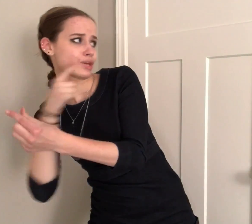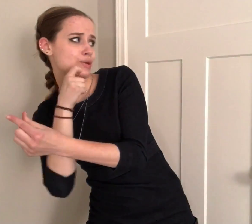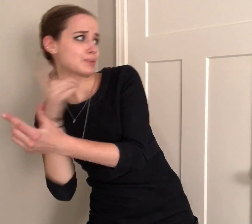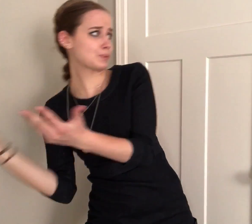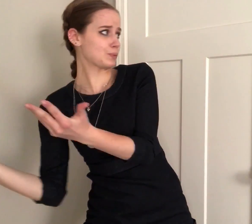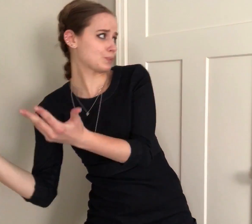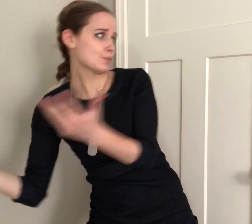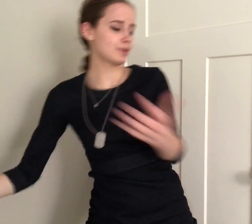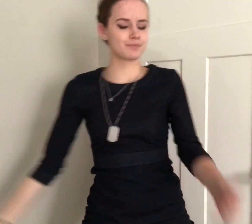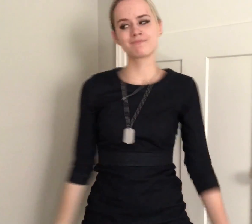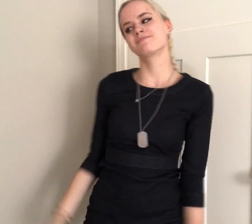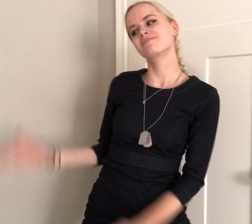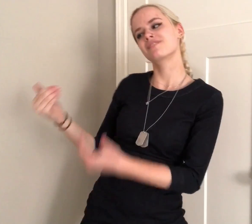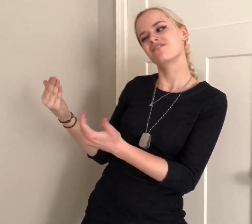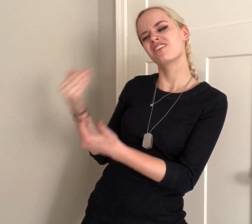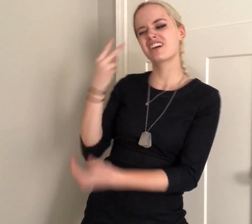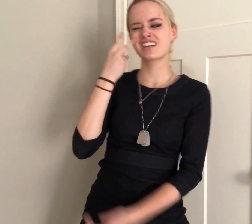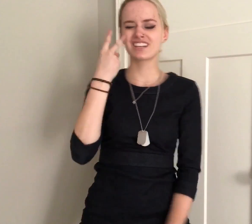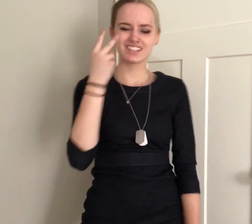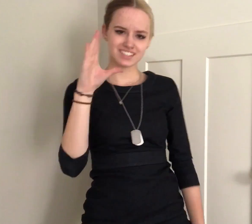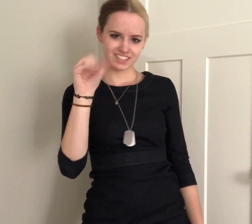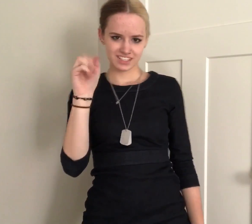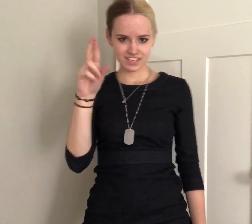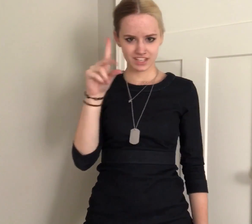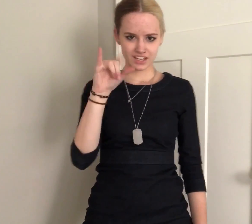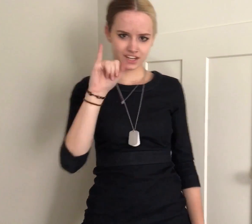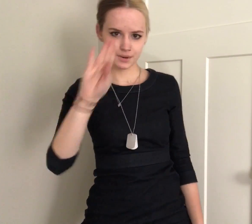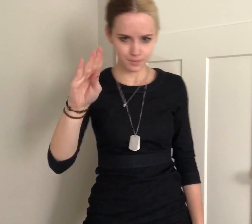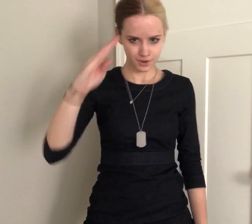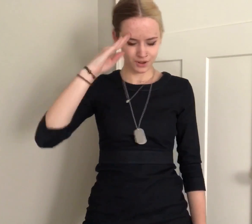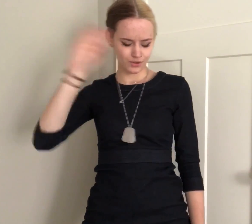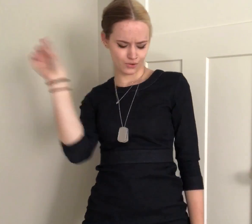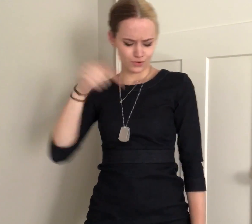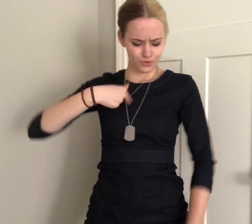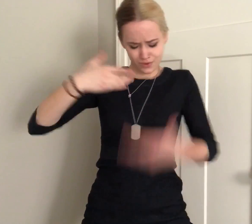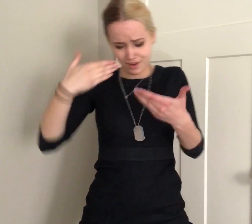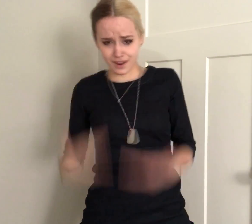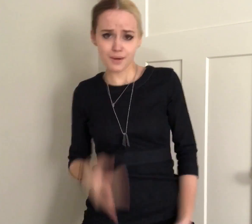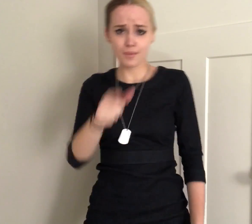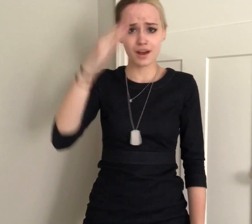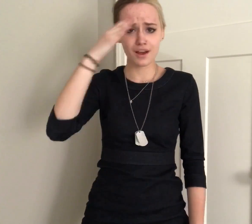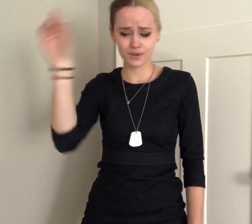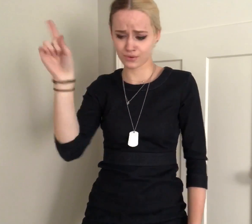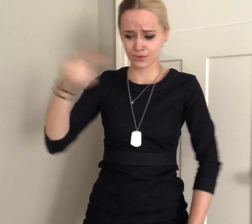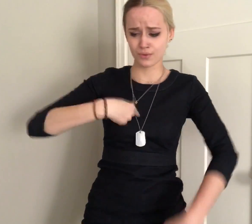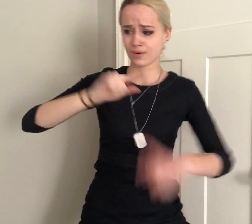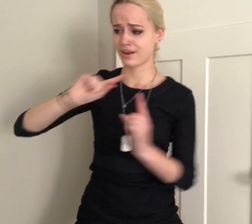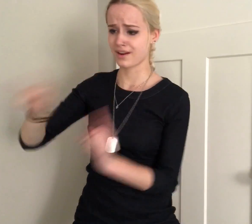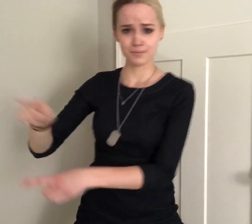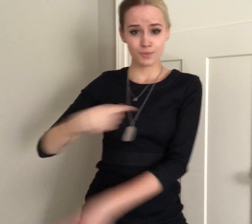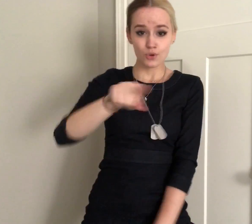Now she says she gon' do what to who? Let's find out and see, Cardi B You know where I'm at You know where I be